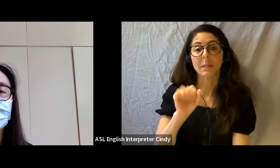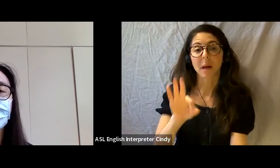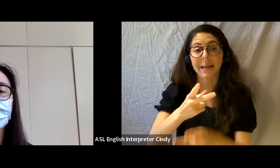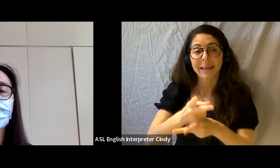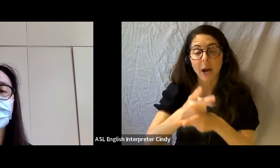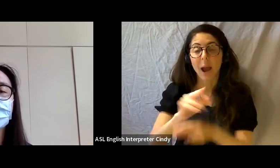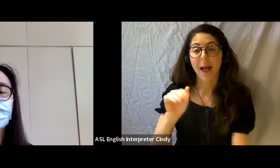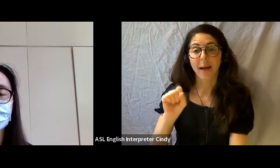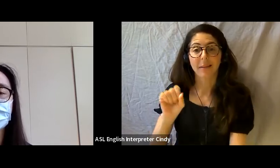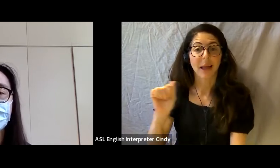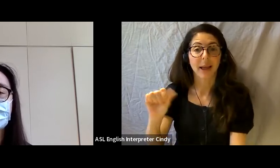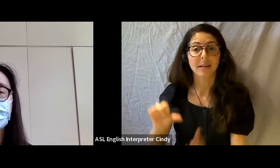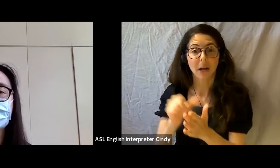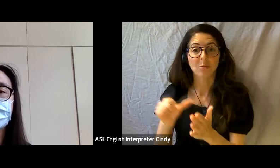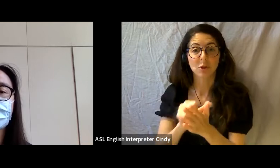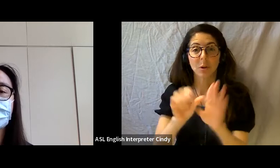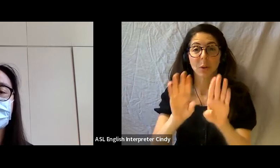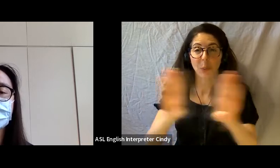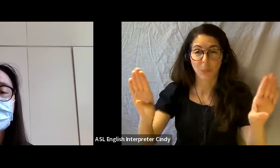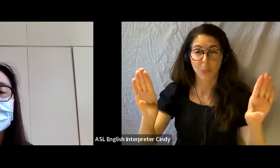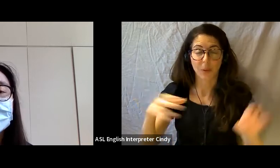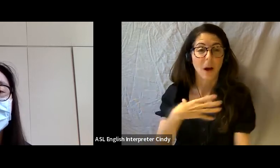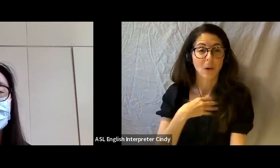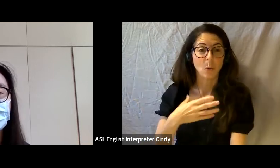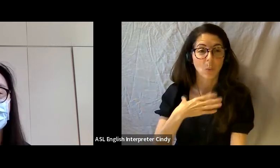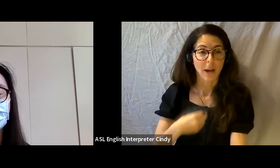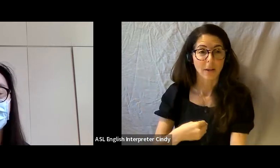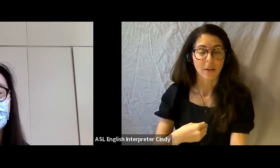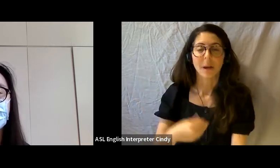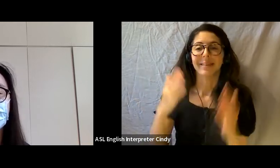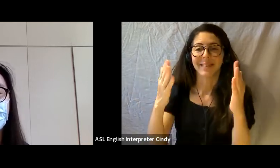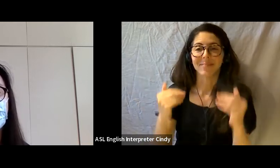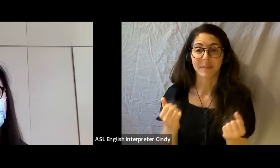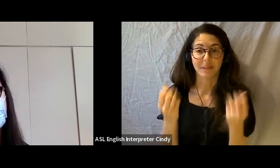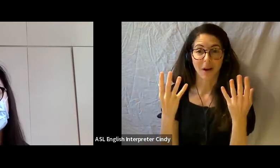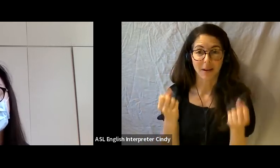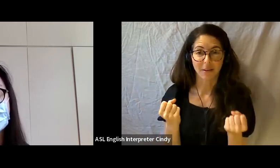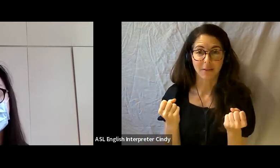with an ASL statement underneath, just sort of elaborating on what this piece is.